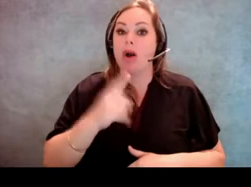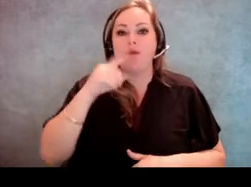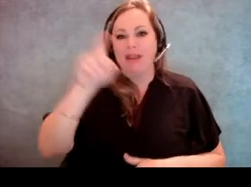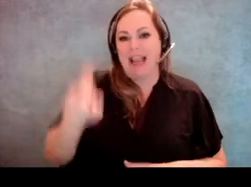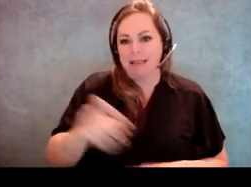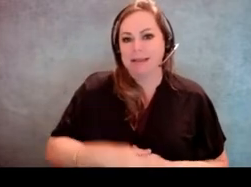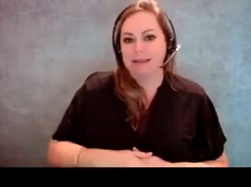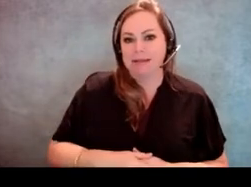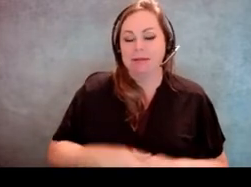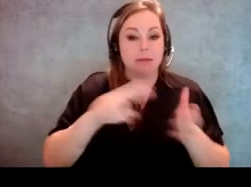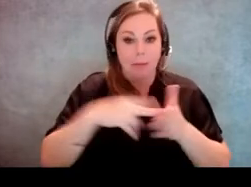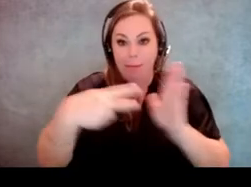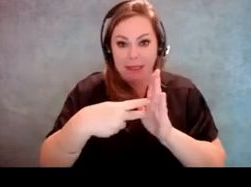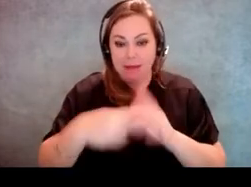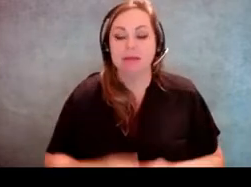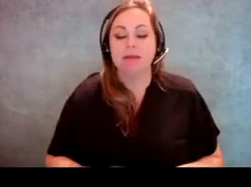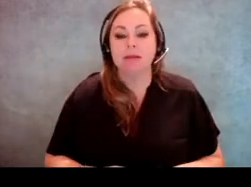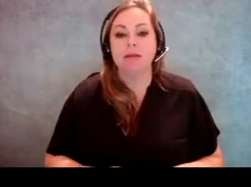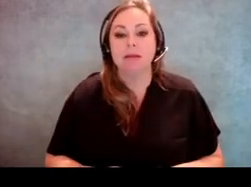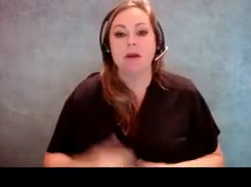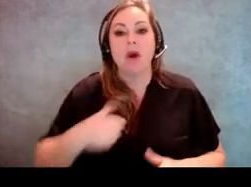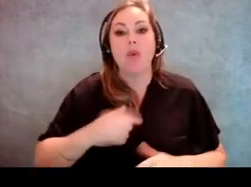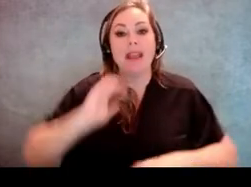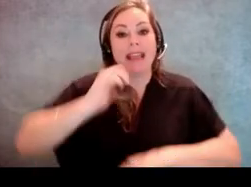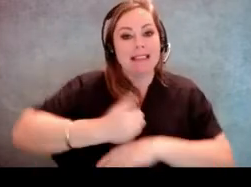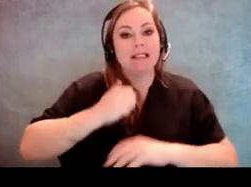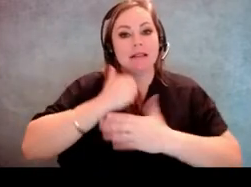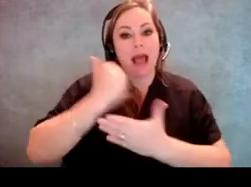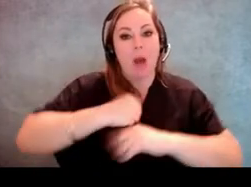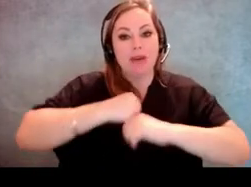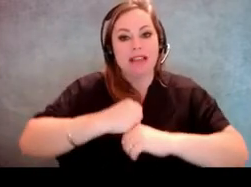So what that means is we exist to help protect and secure,